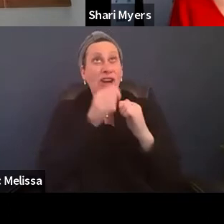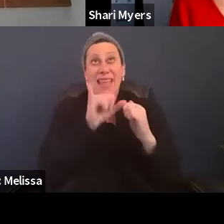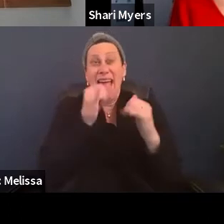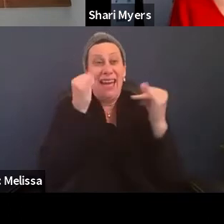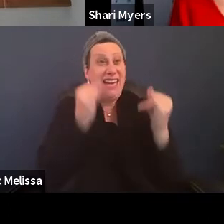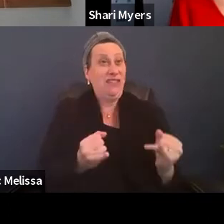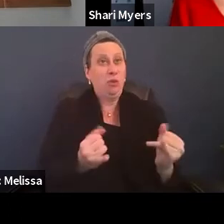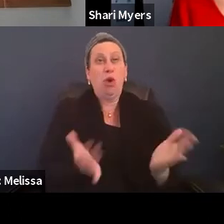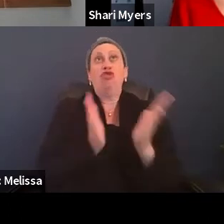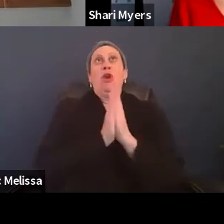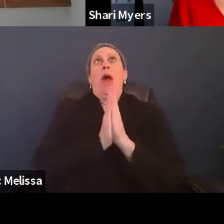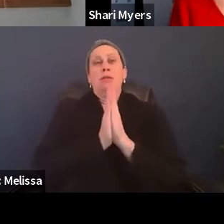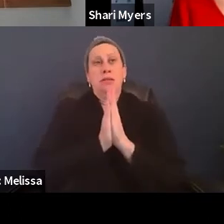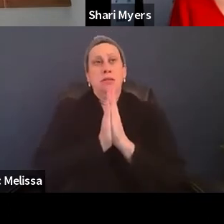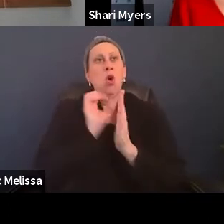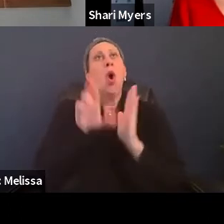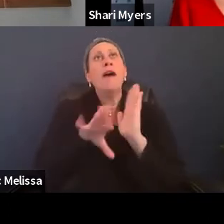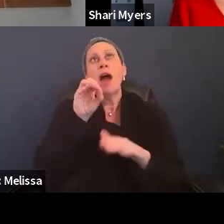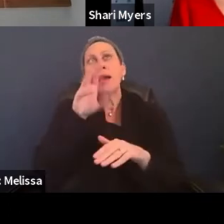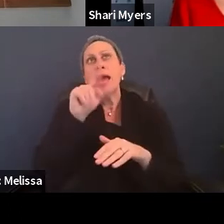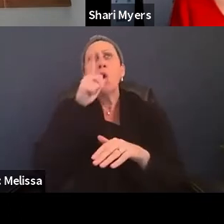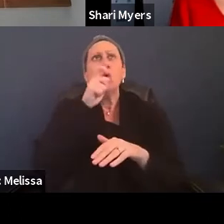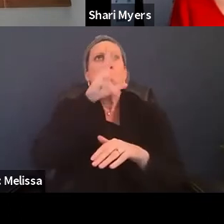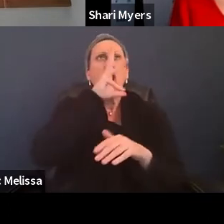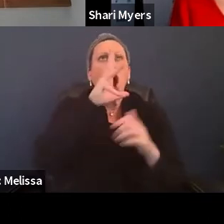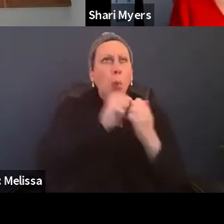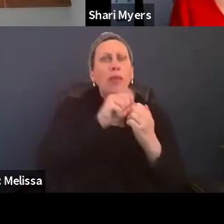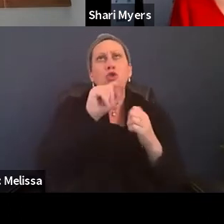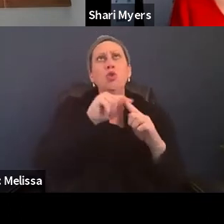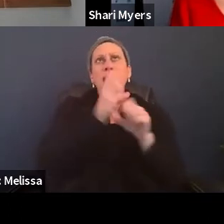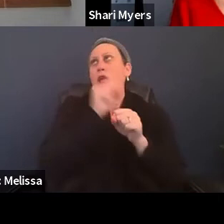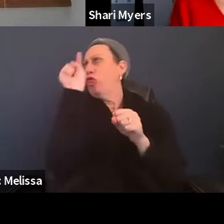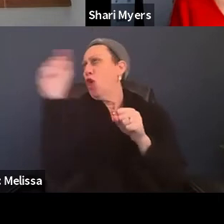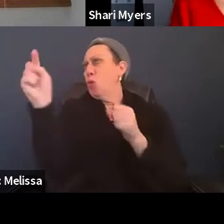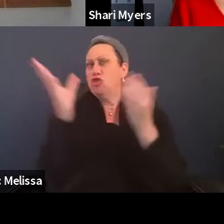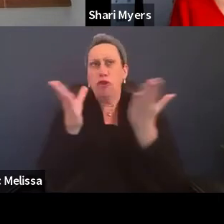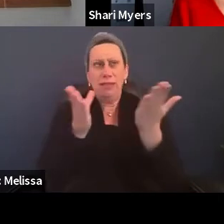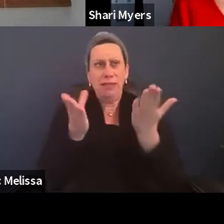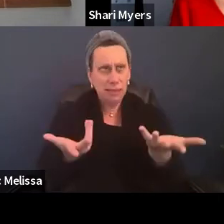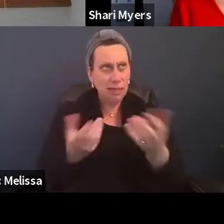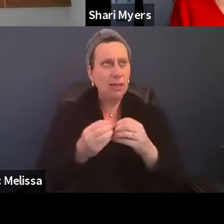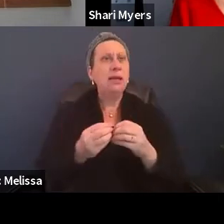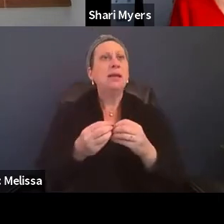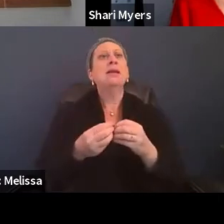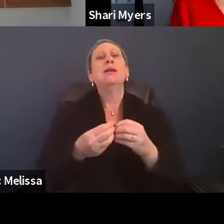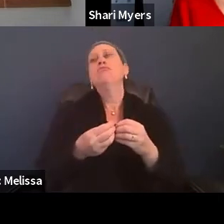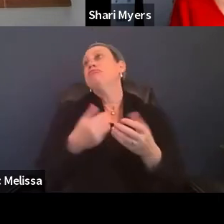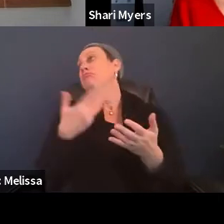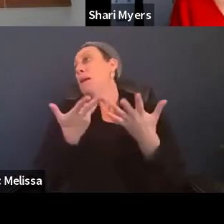request or find out who to talk to, to get these services whether it's accessibility or a dietary thing